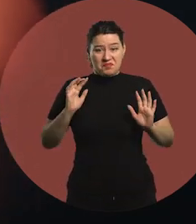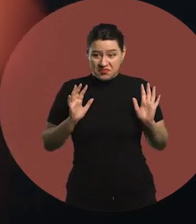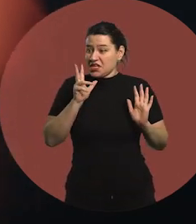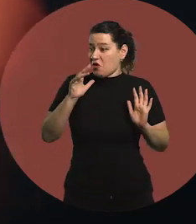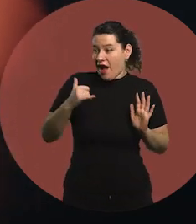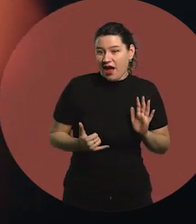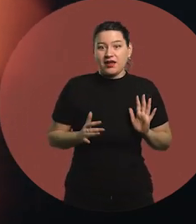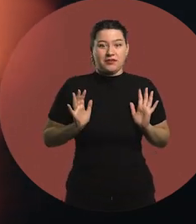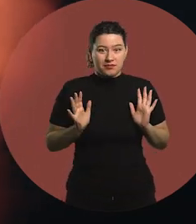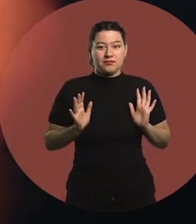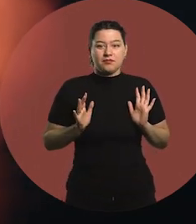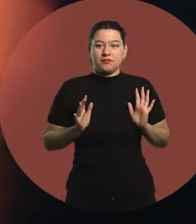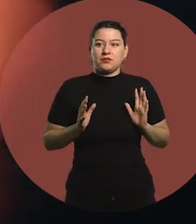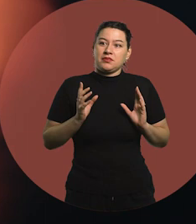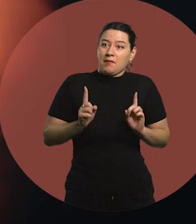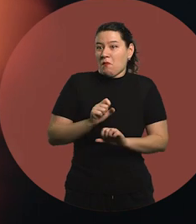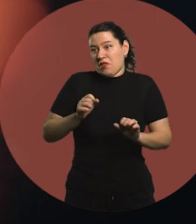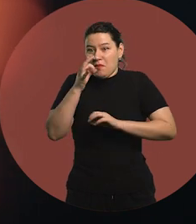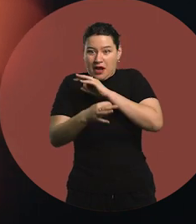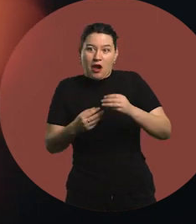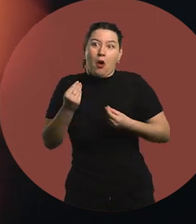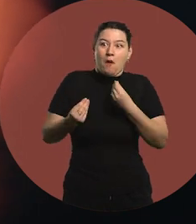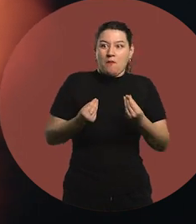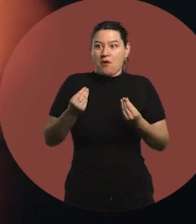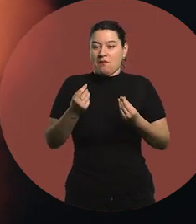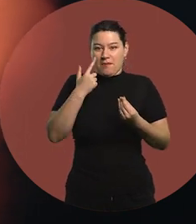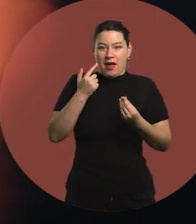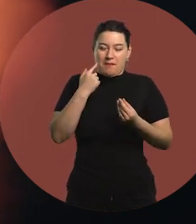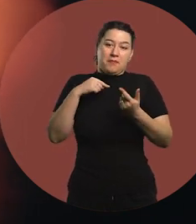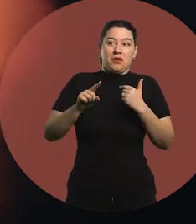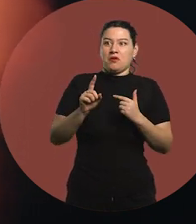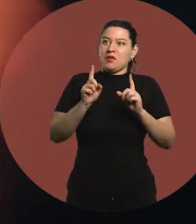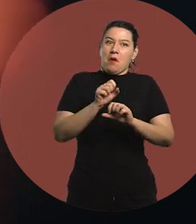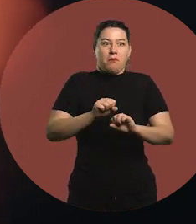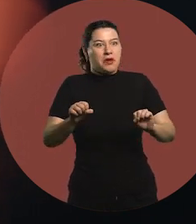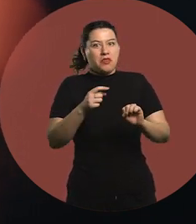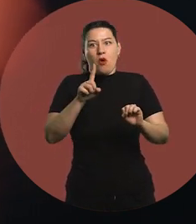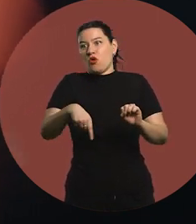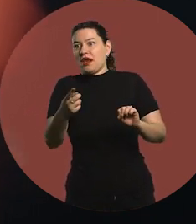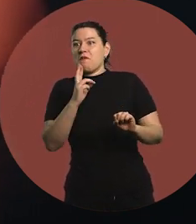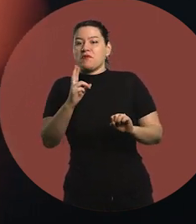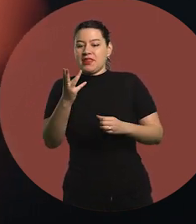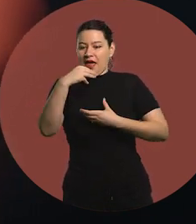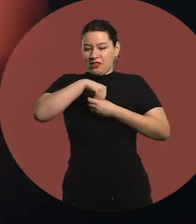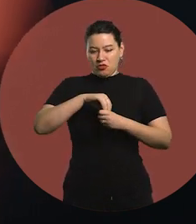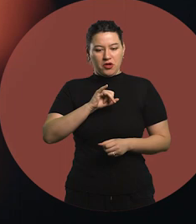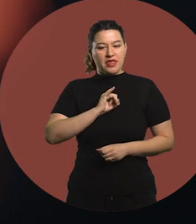but how do I do it? I could also tell you that being a person is part of my identity...